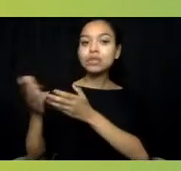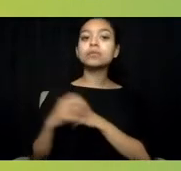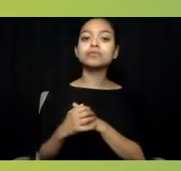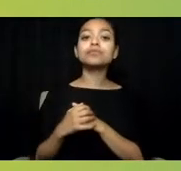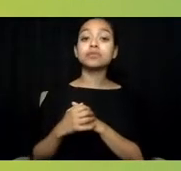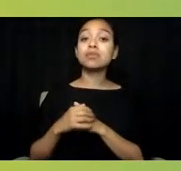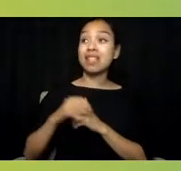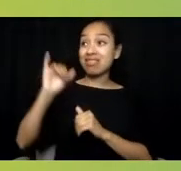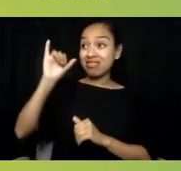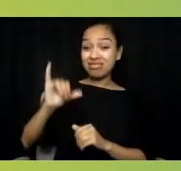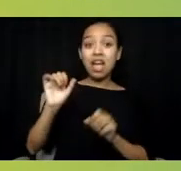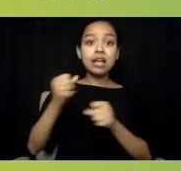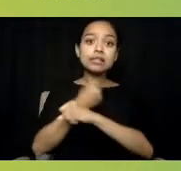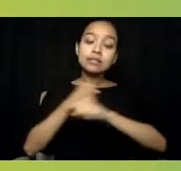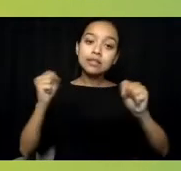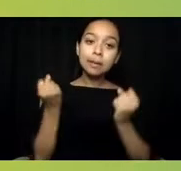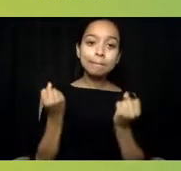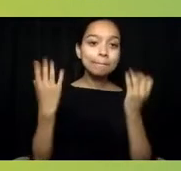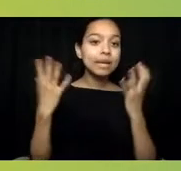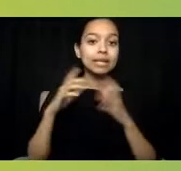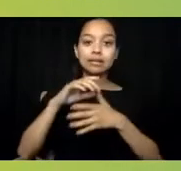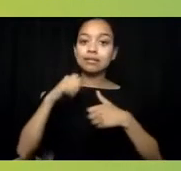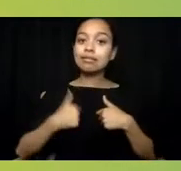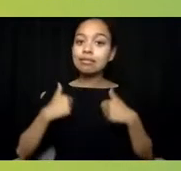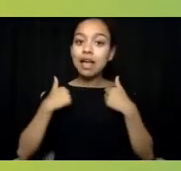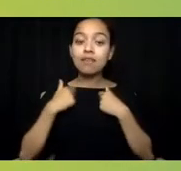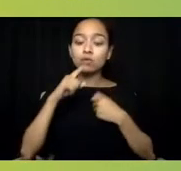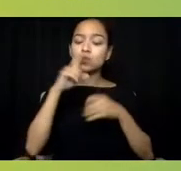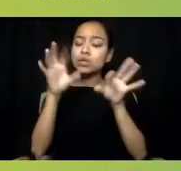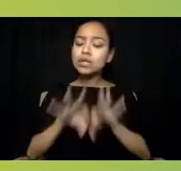and it's really important, as was said by Daniel Dawes,